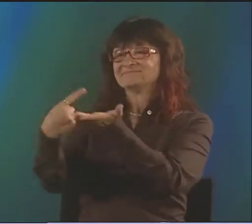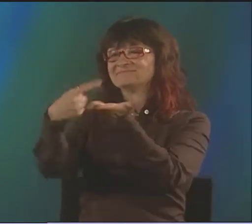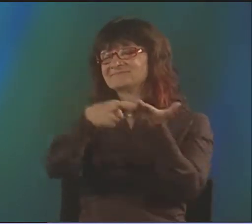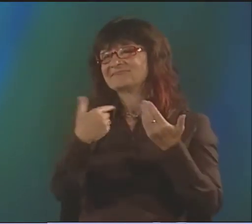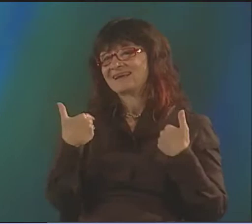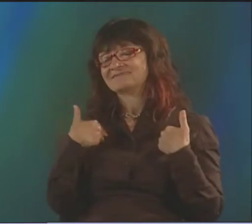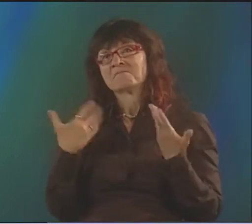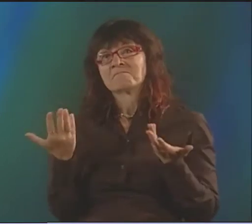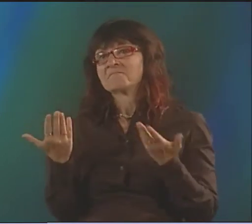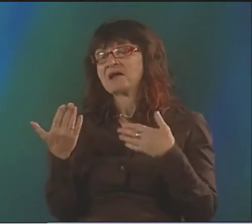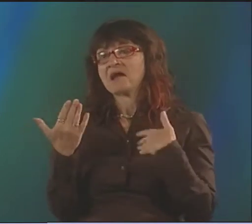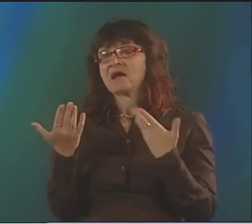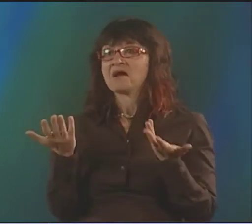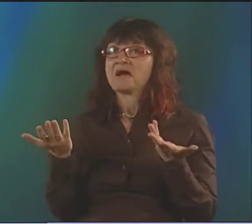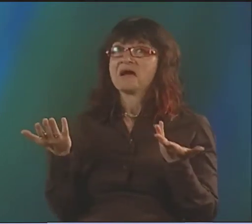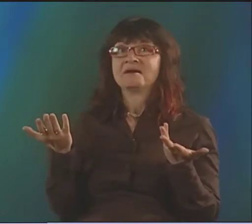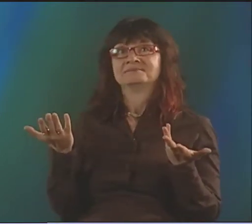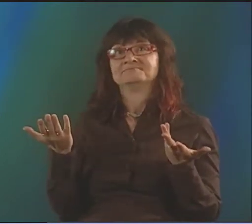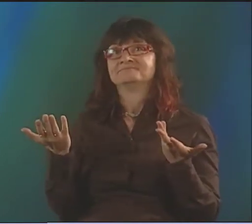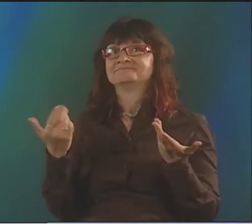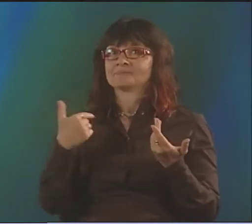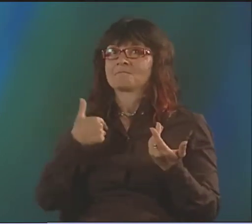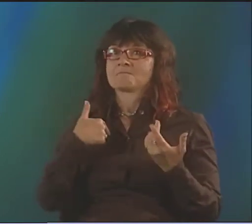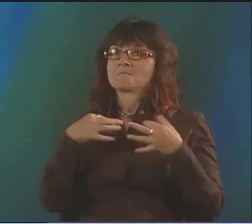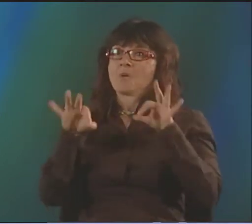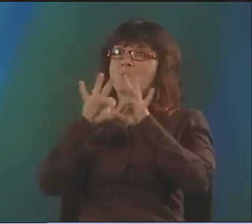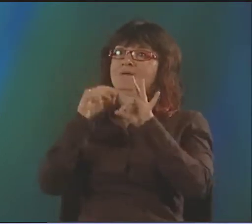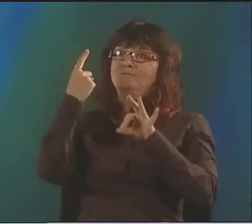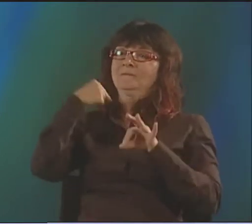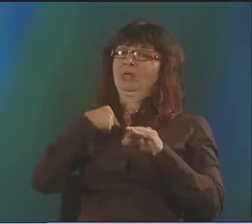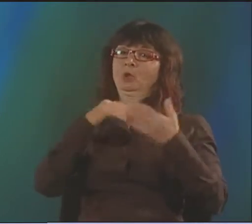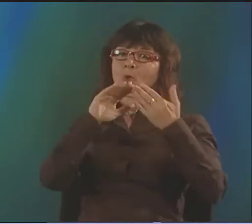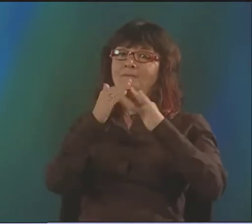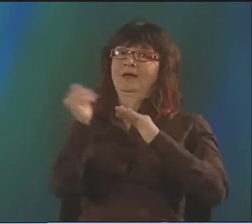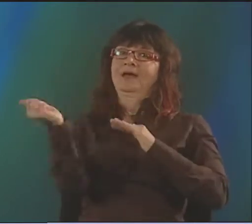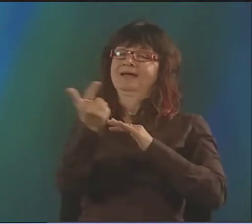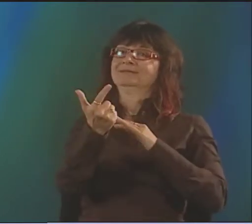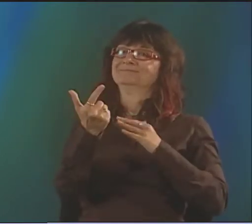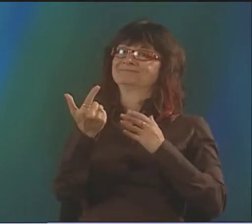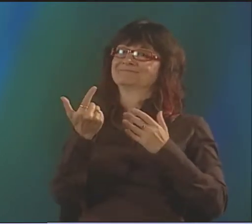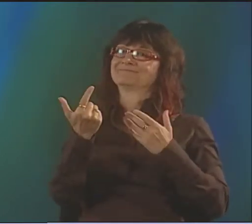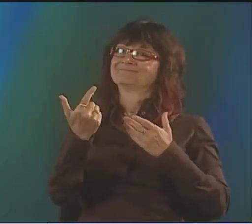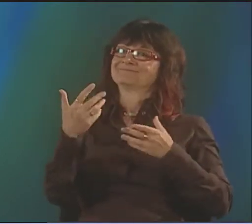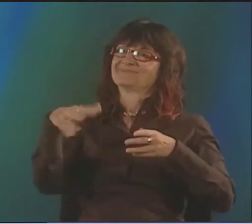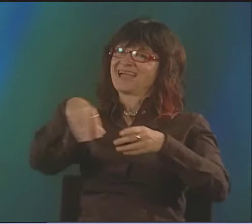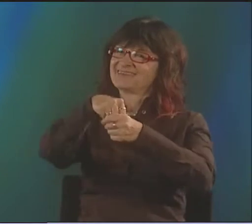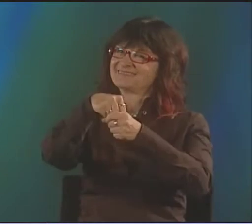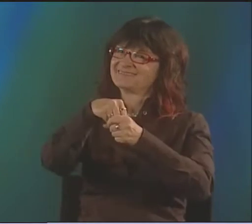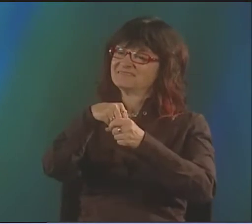TO ADD A VOICE AT THE SAME TIME AS A POEM WAS BEING PRESENTED. SO A LOT OF DISCUSSIONS ENSUED FROM THAT.